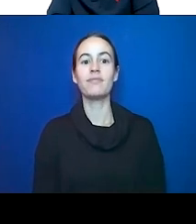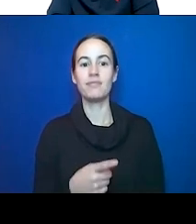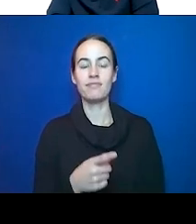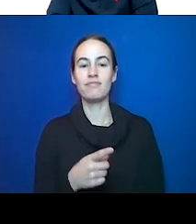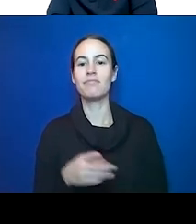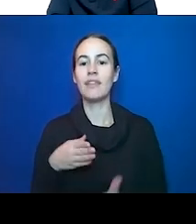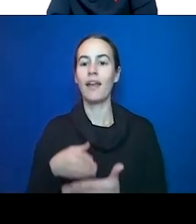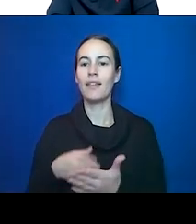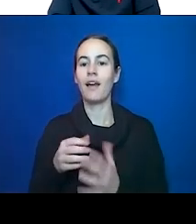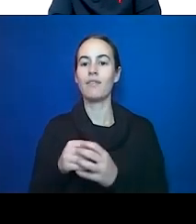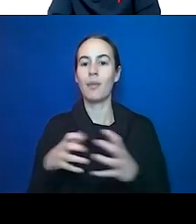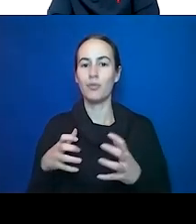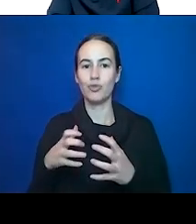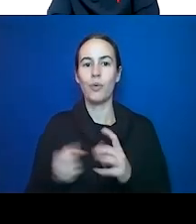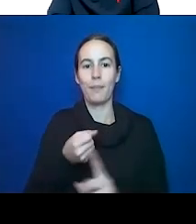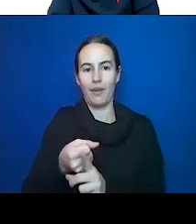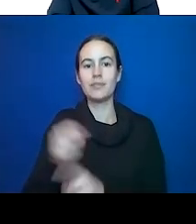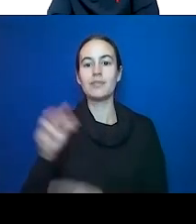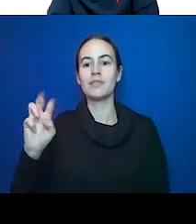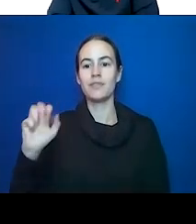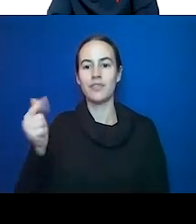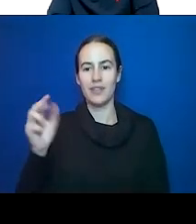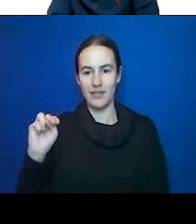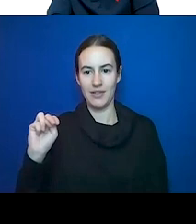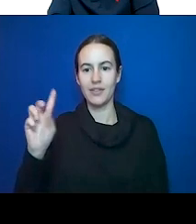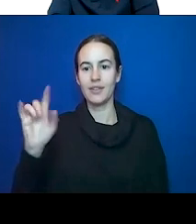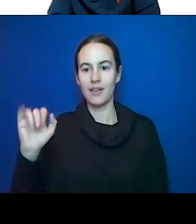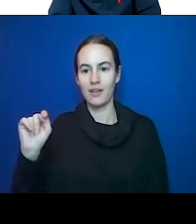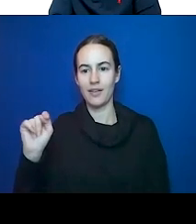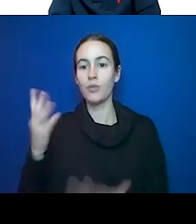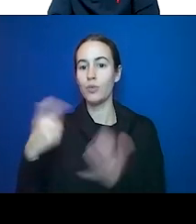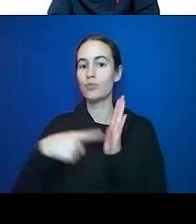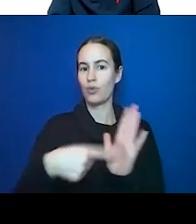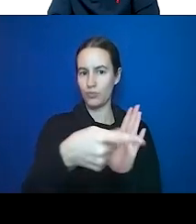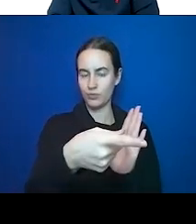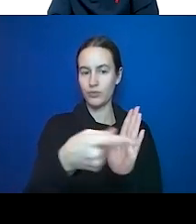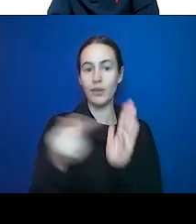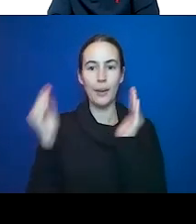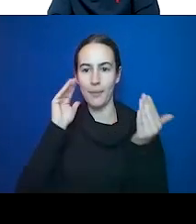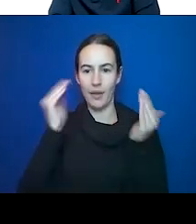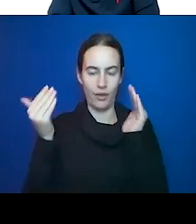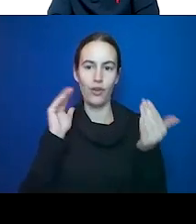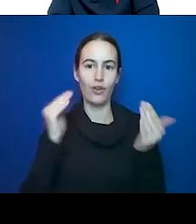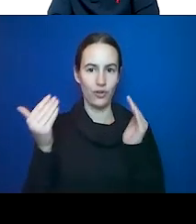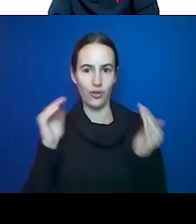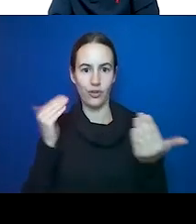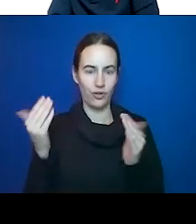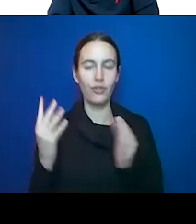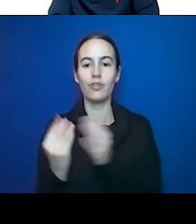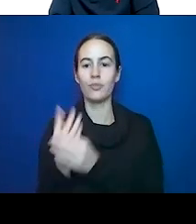here just to show you it's comparing a vegan diet, plant based, not any cheese or dairy